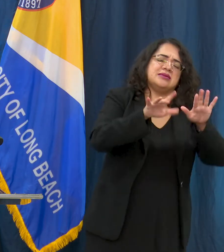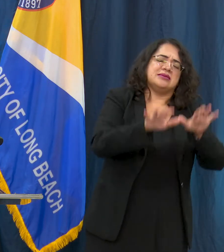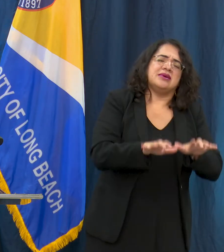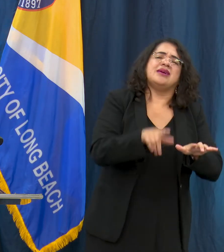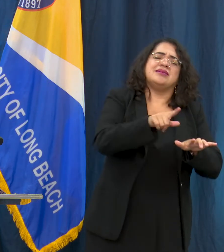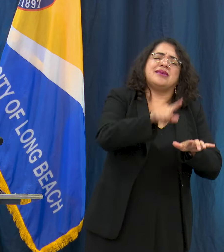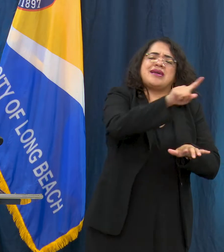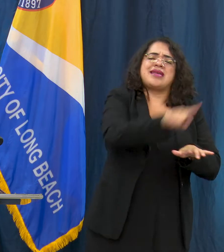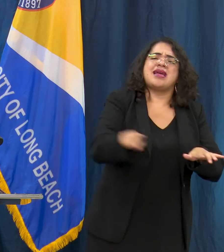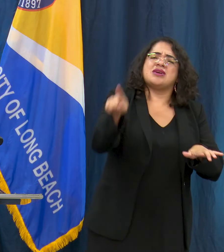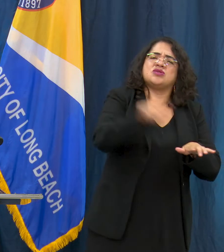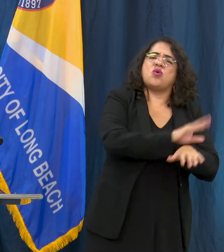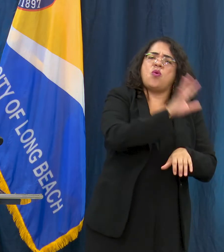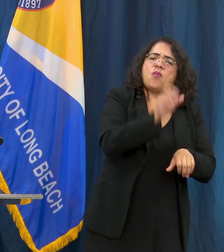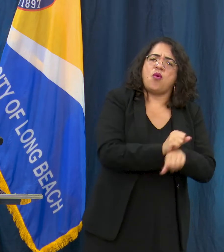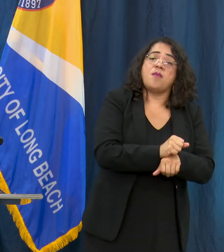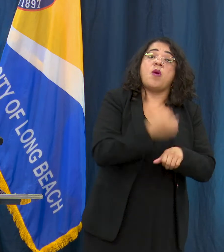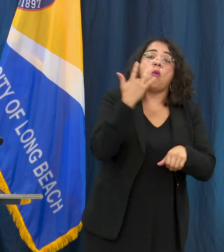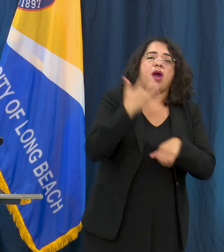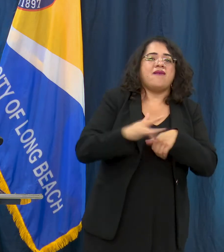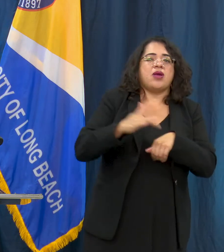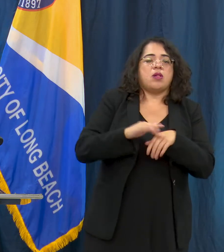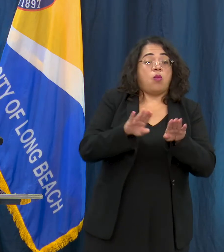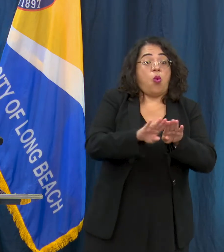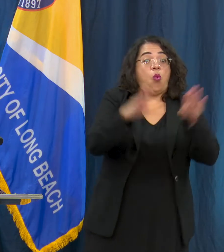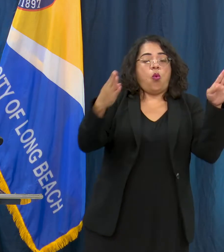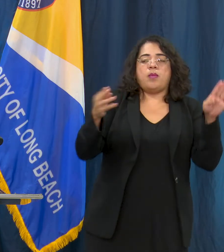people in and if you're not able to keep your appointment we ask that you